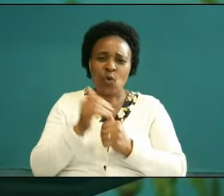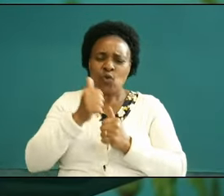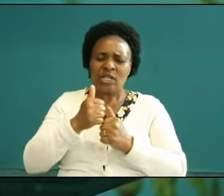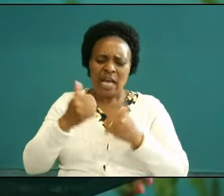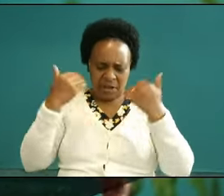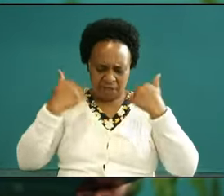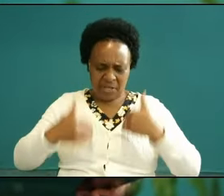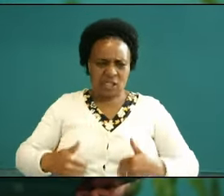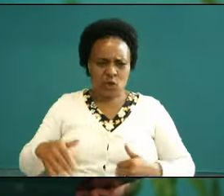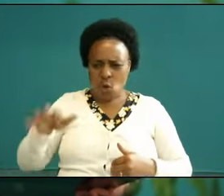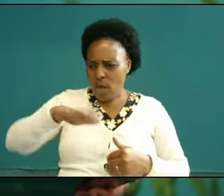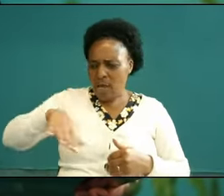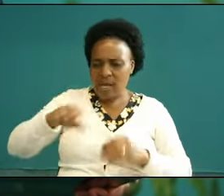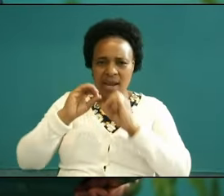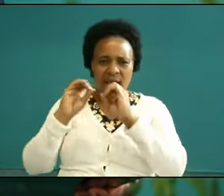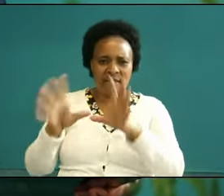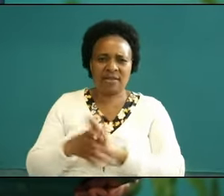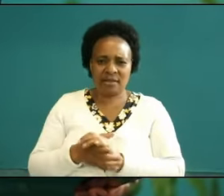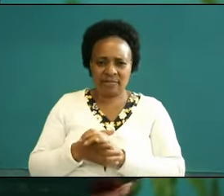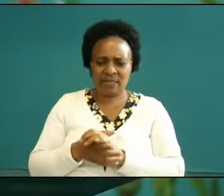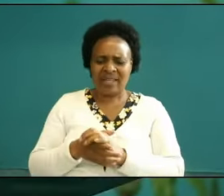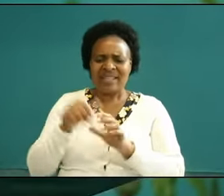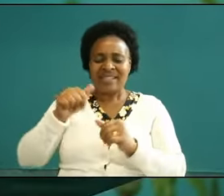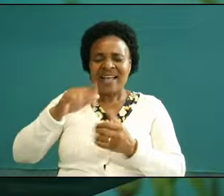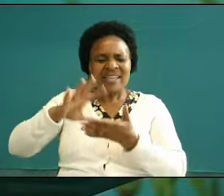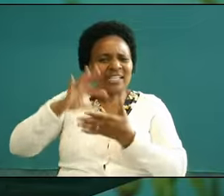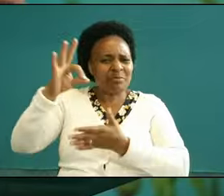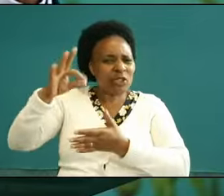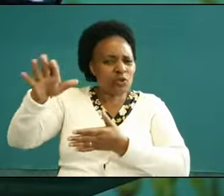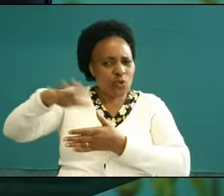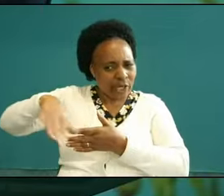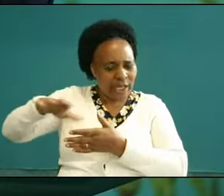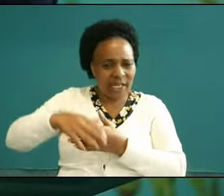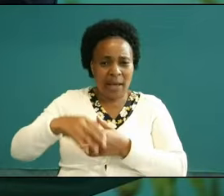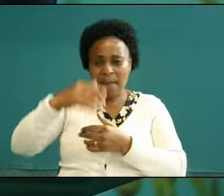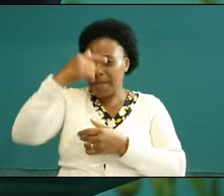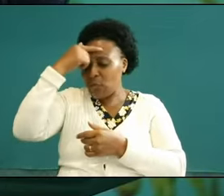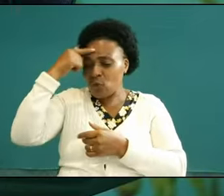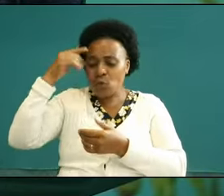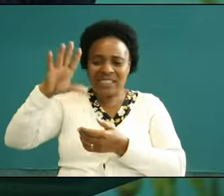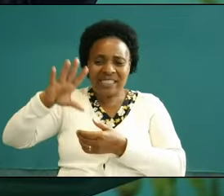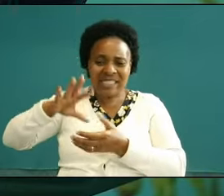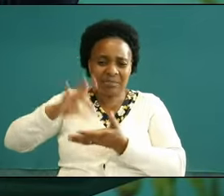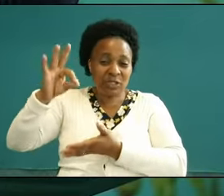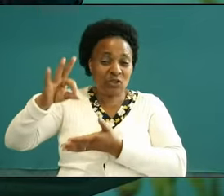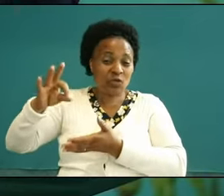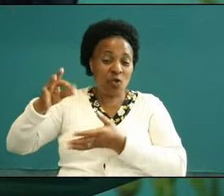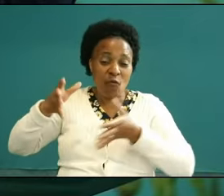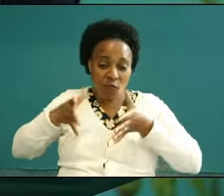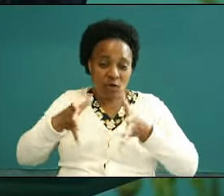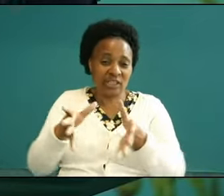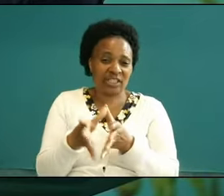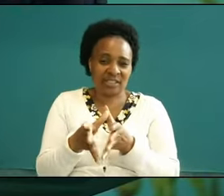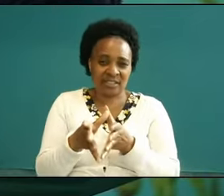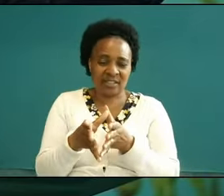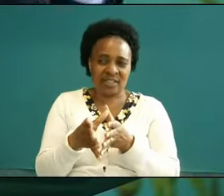Realm they are in the spiritual realm he calls them the spiritual forces the spiritual wickedness